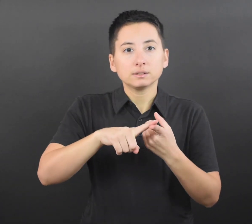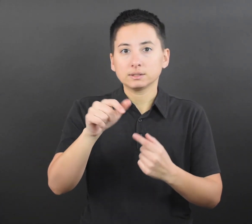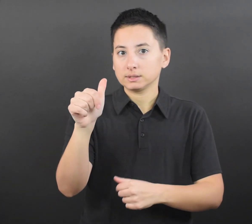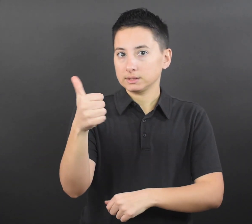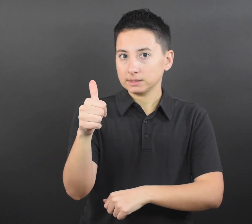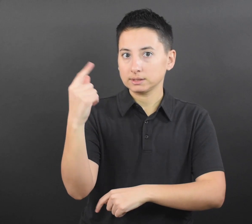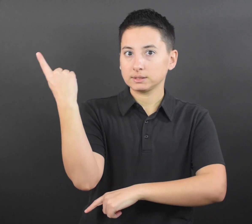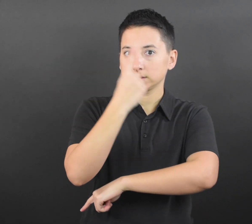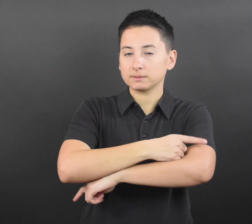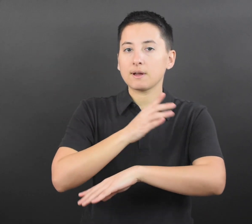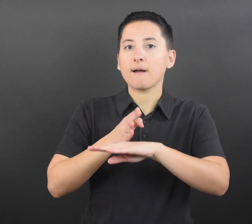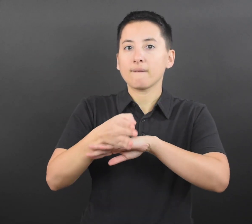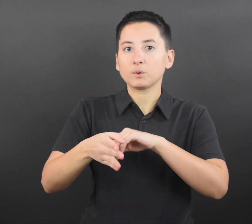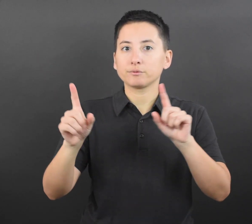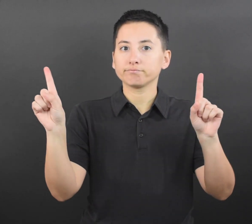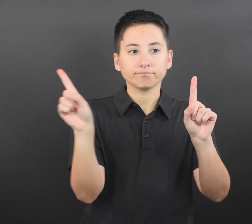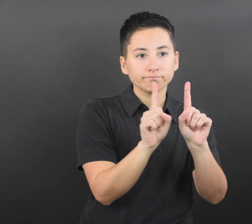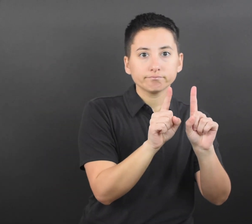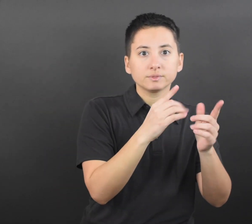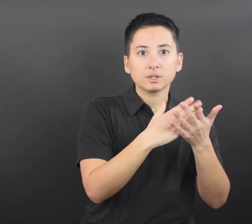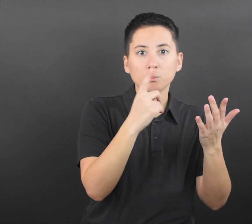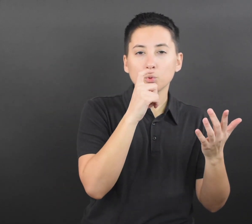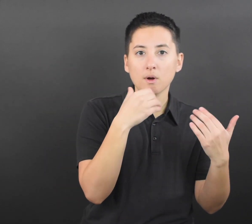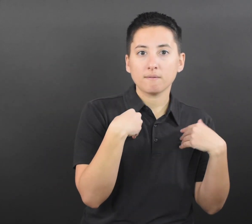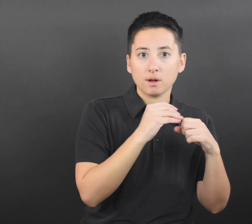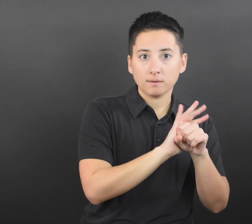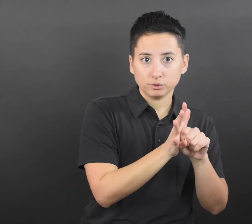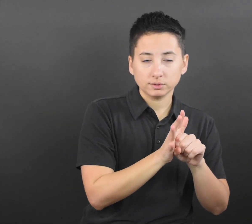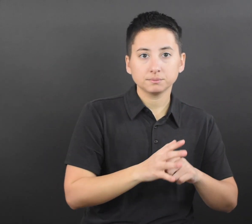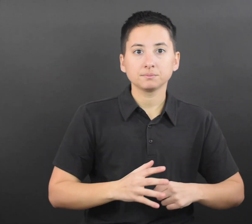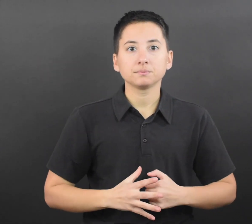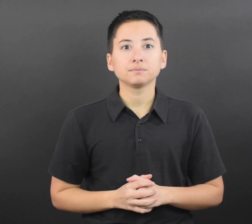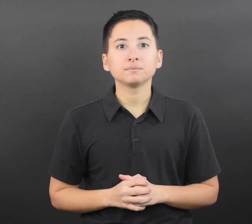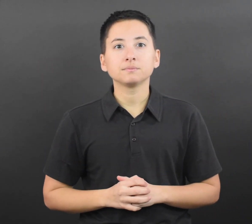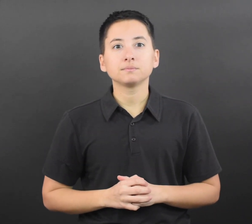when around others at home and in public until 10 days after their